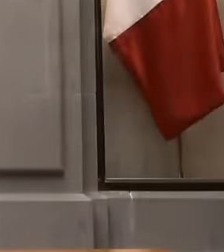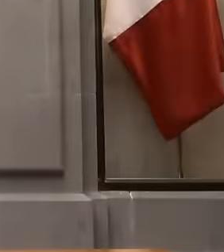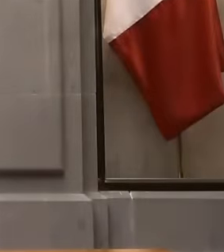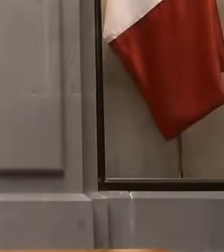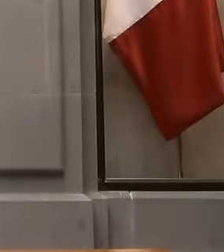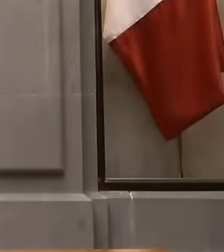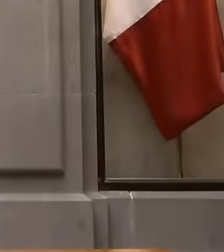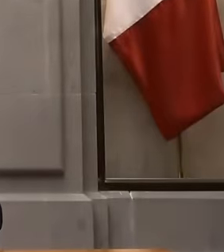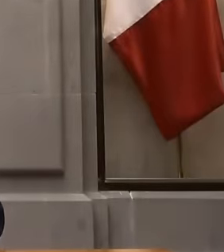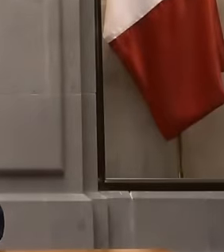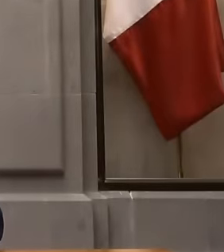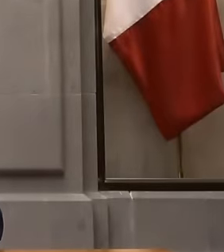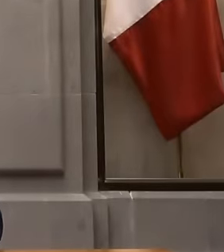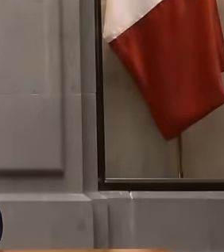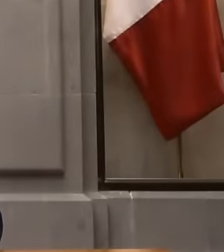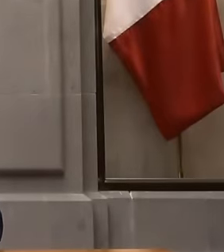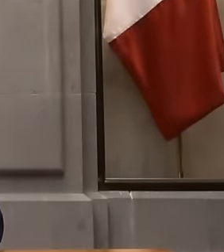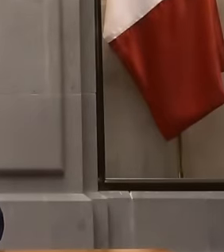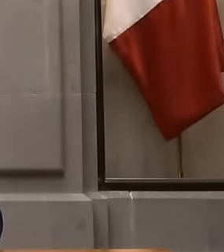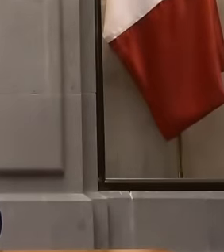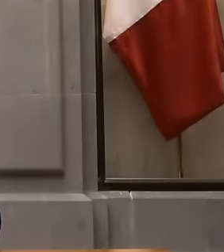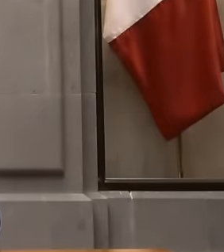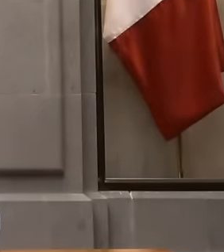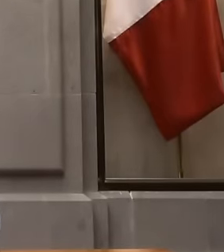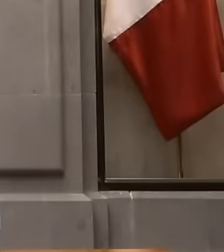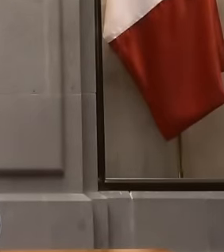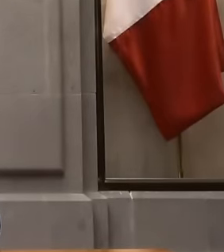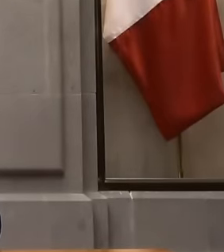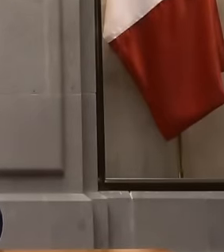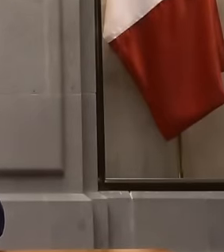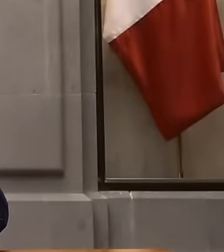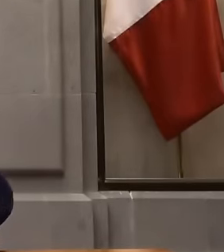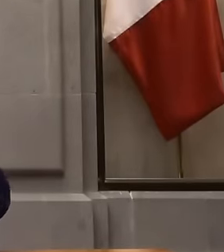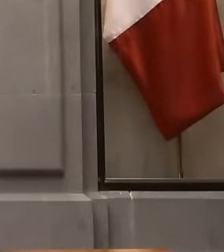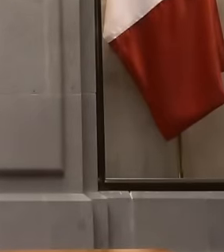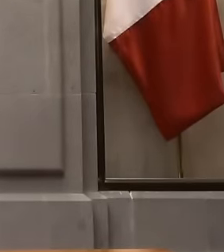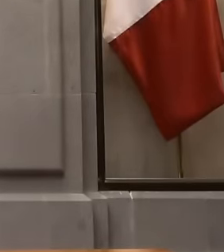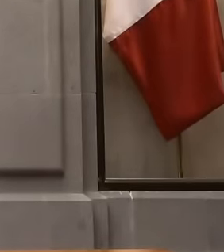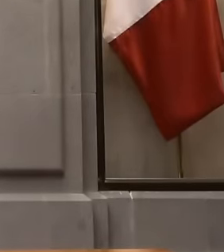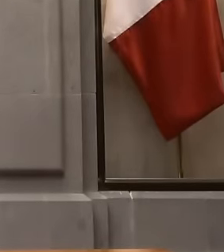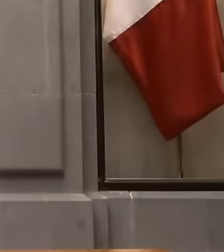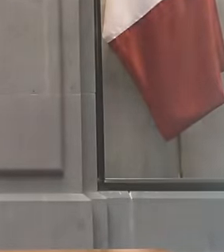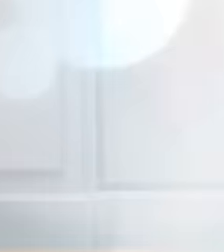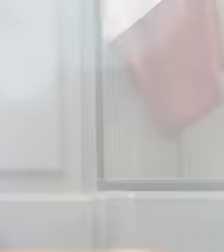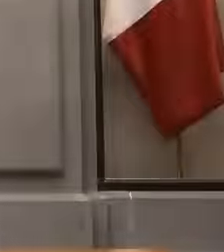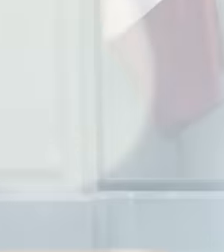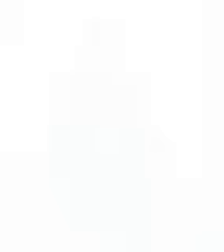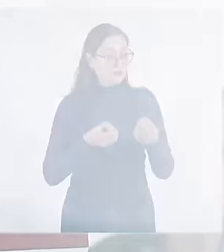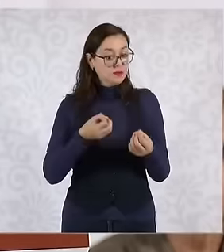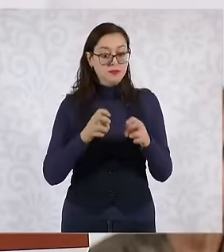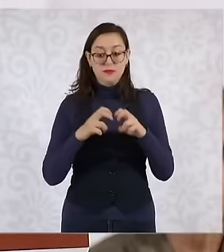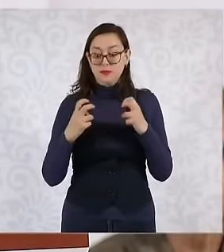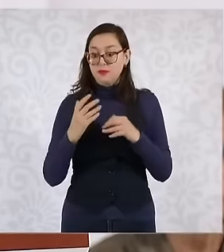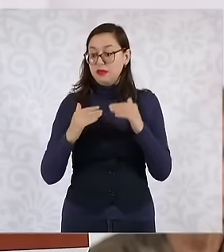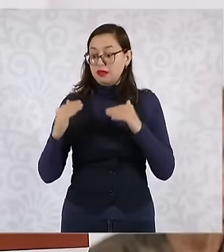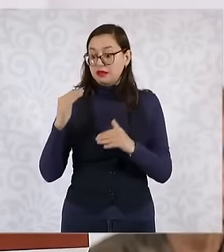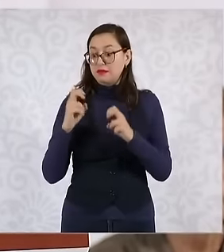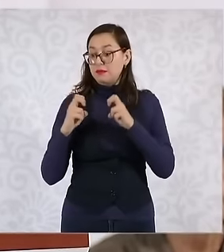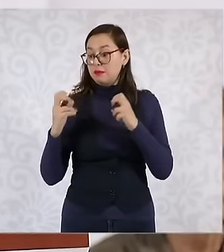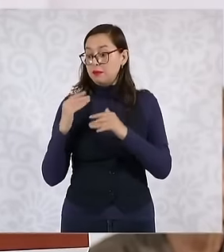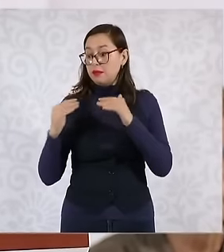former president Andrés Manuel López Obrador when giving this announcement in the morning by the president